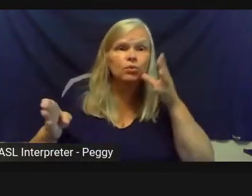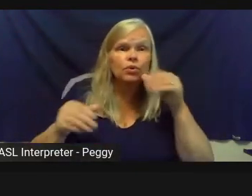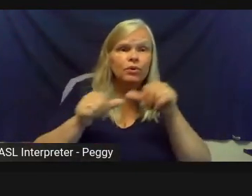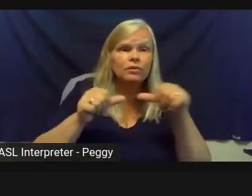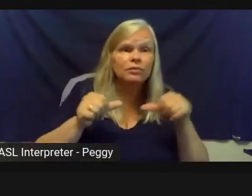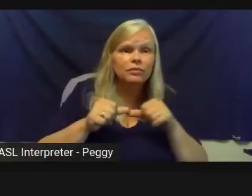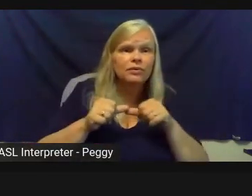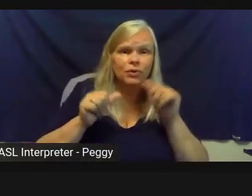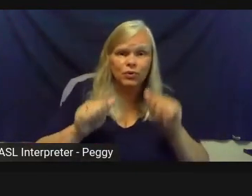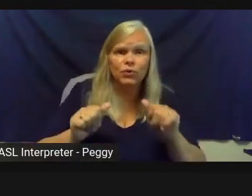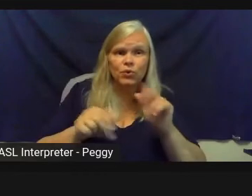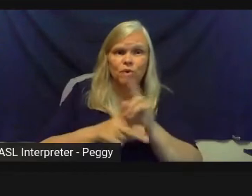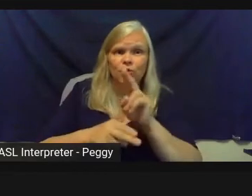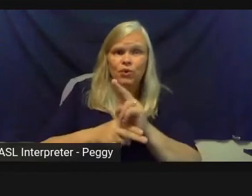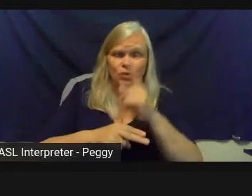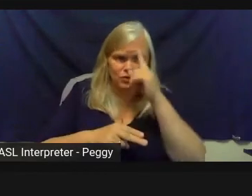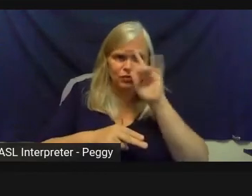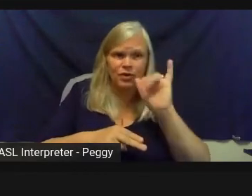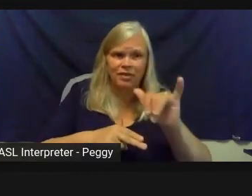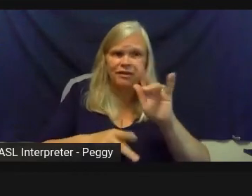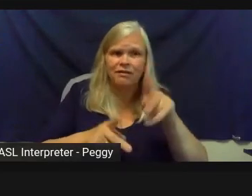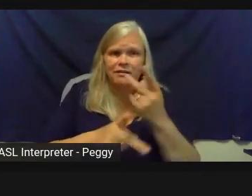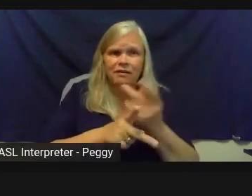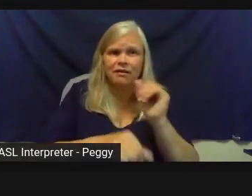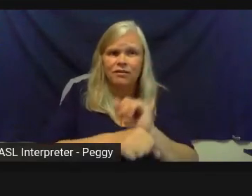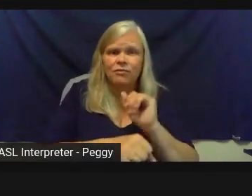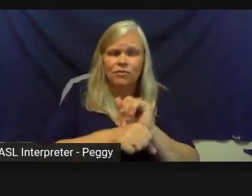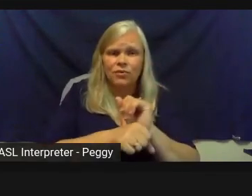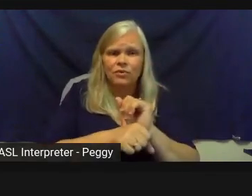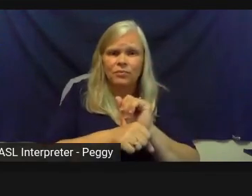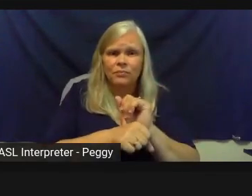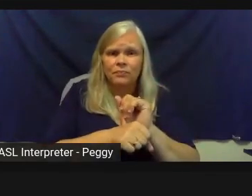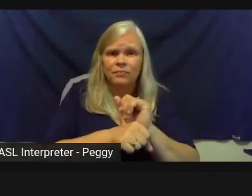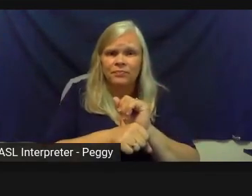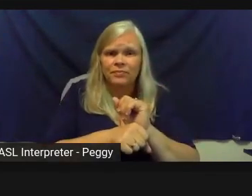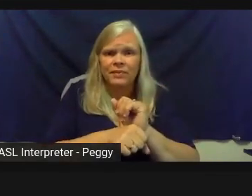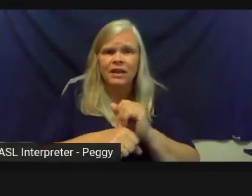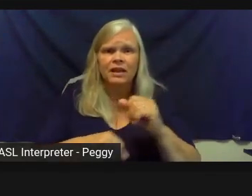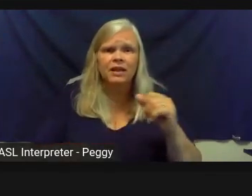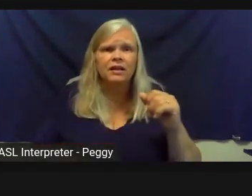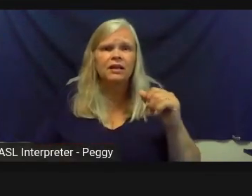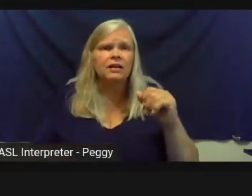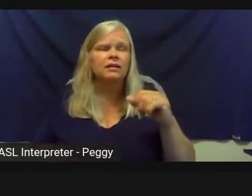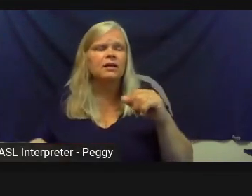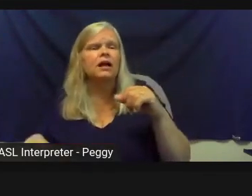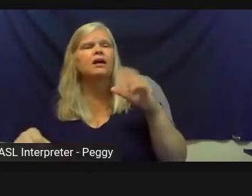use for this type of work as well. If I can speak for Liesl on that, so please connect